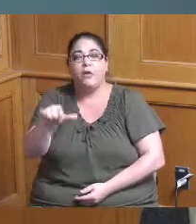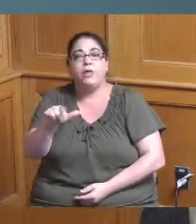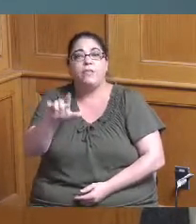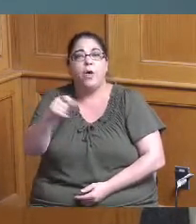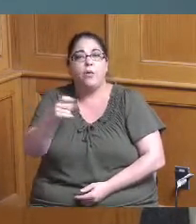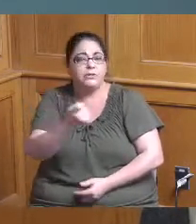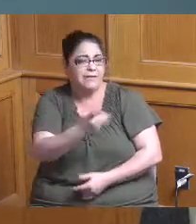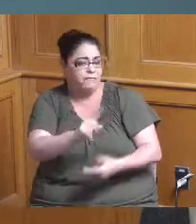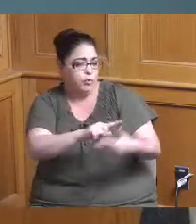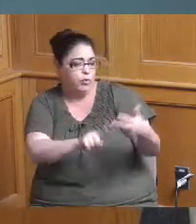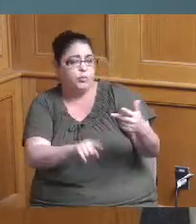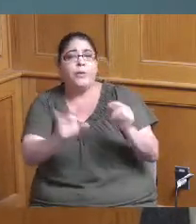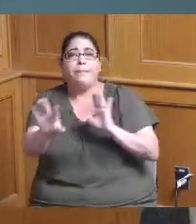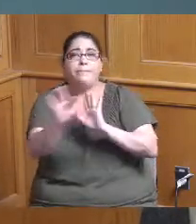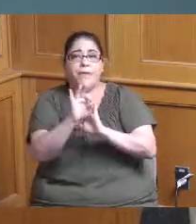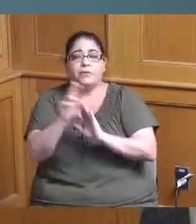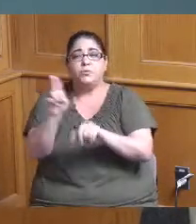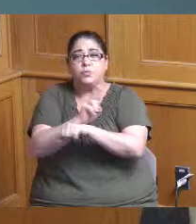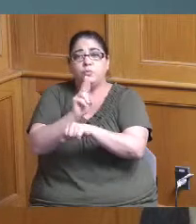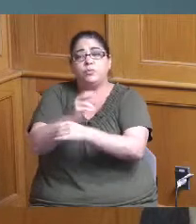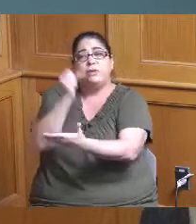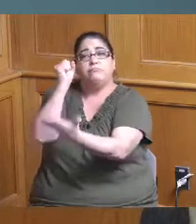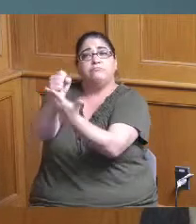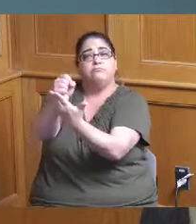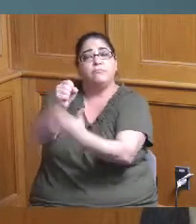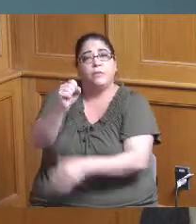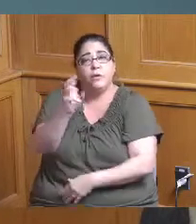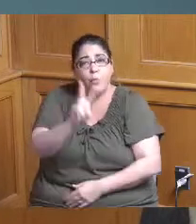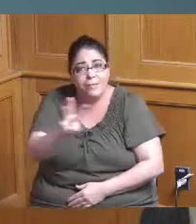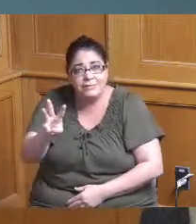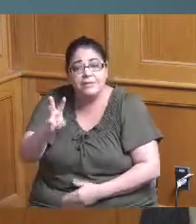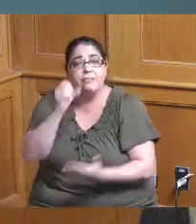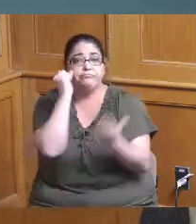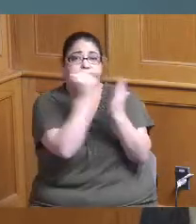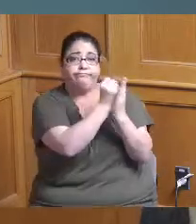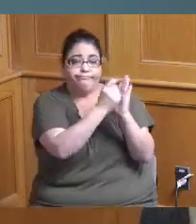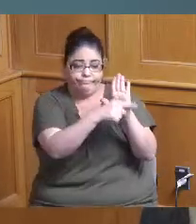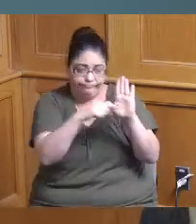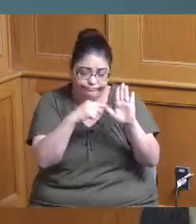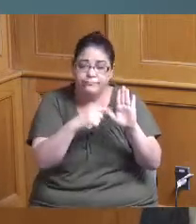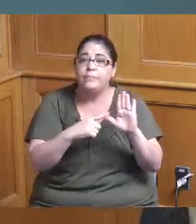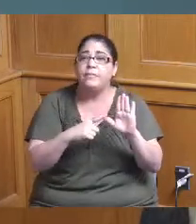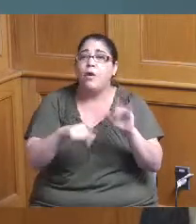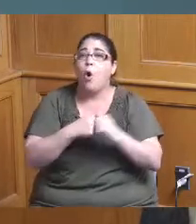also on your website some indication that Hamilton County has something to do with all these millions